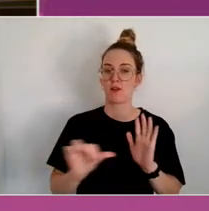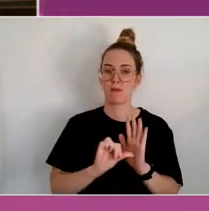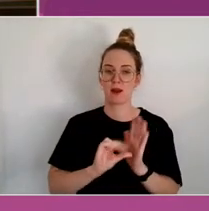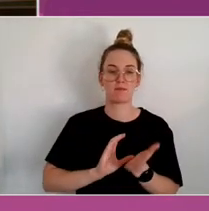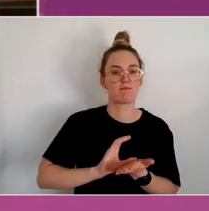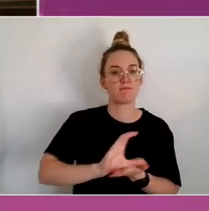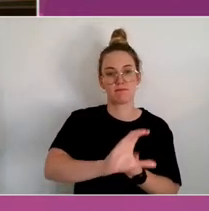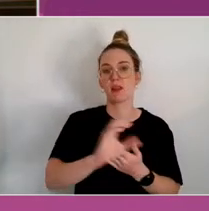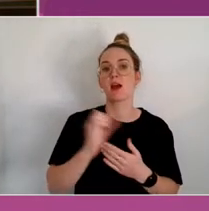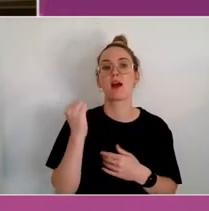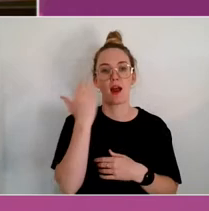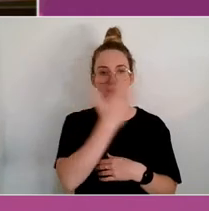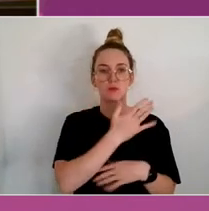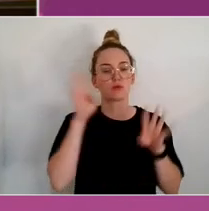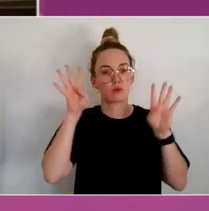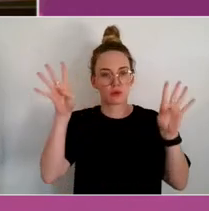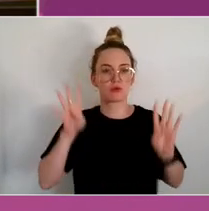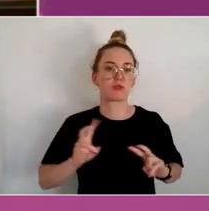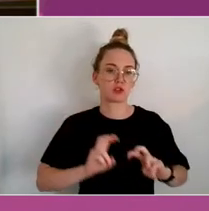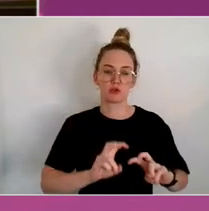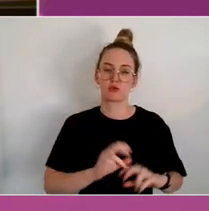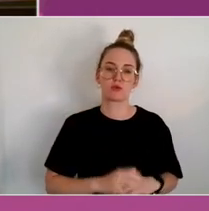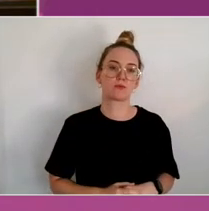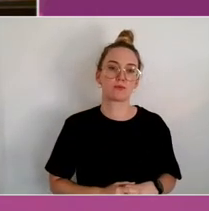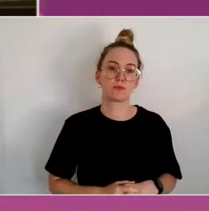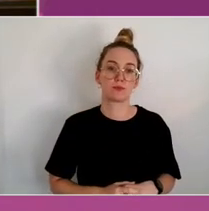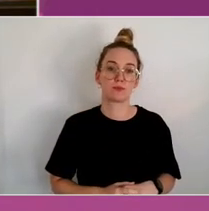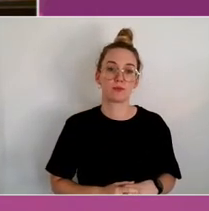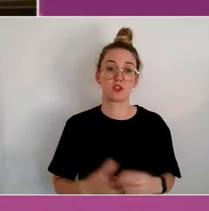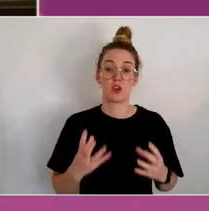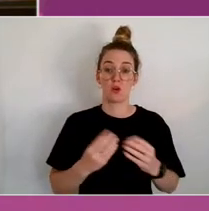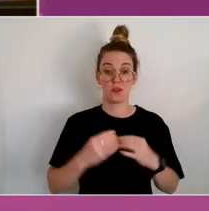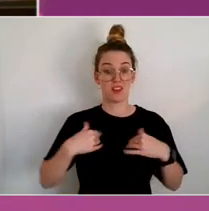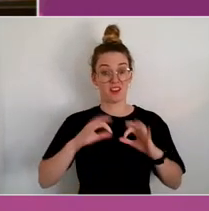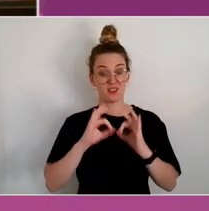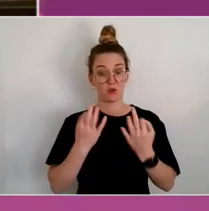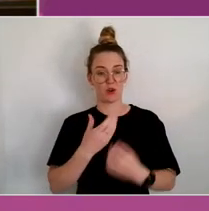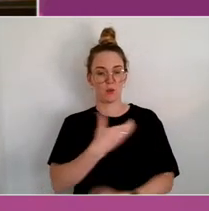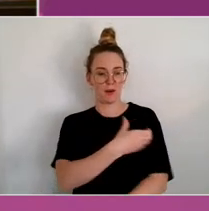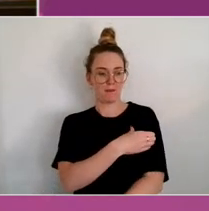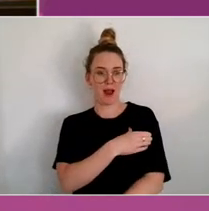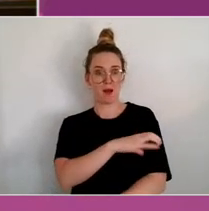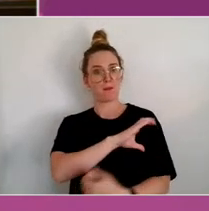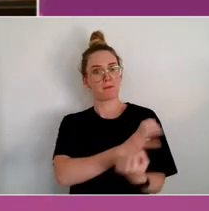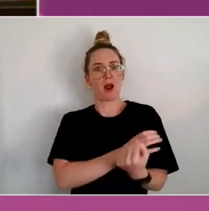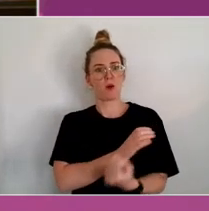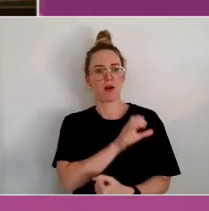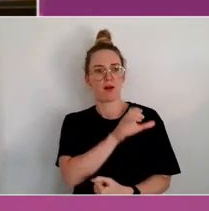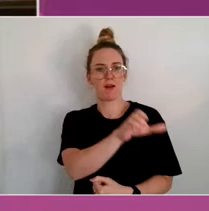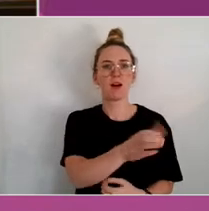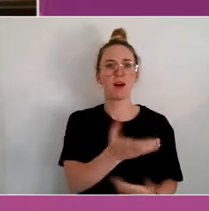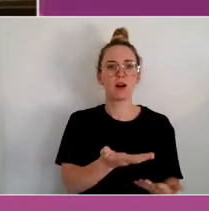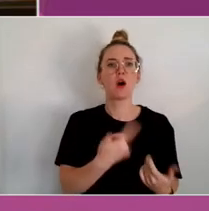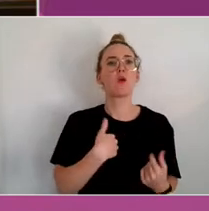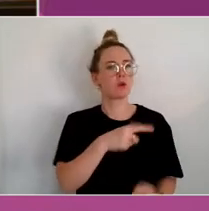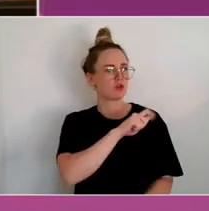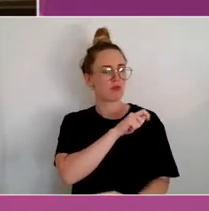So, in terms of an organisation expowering our people -- empowering our people, we trust them and we live by it.